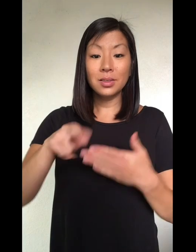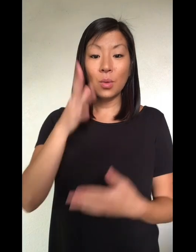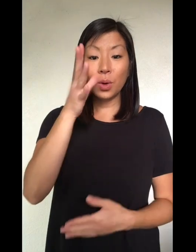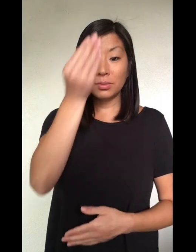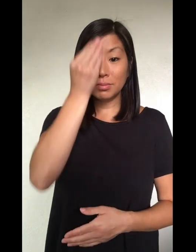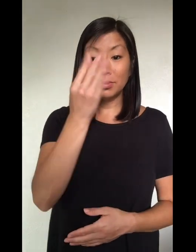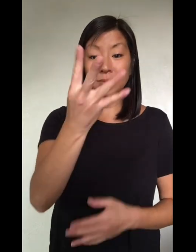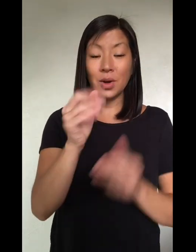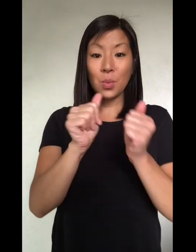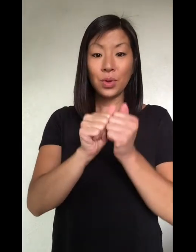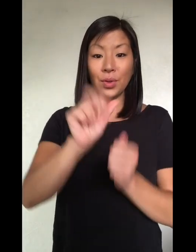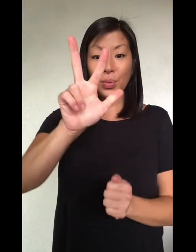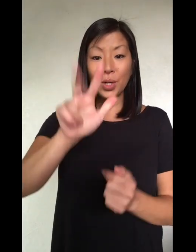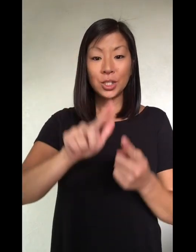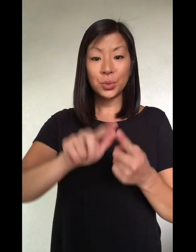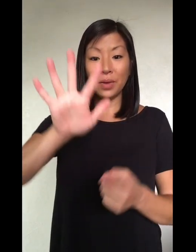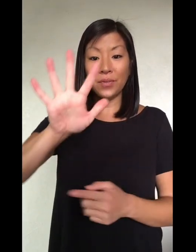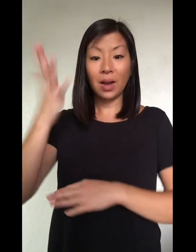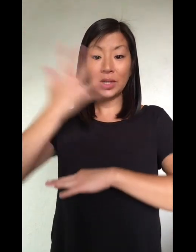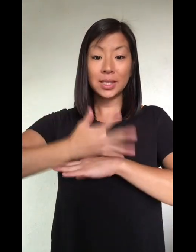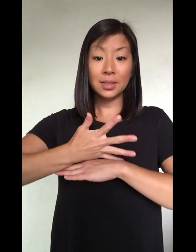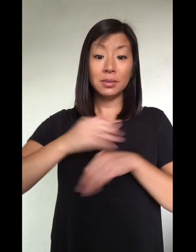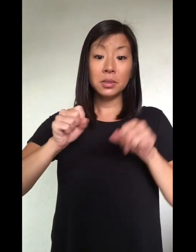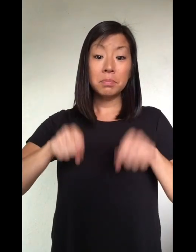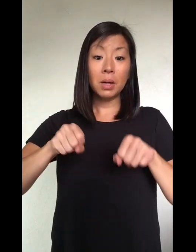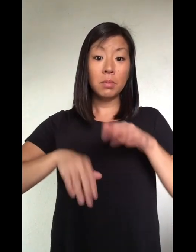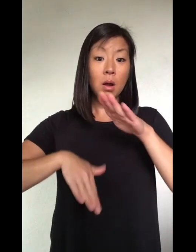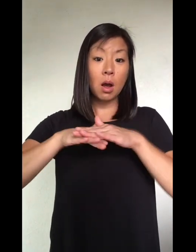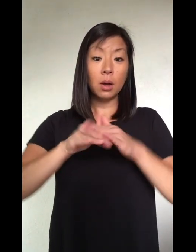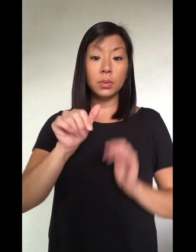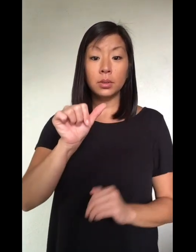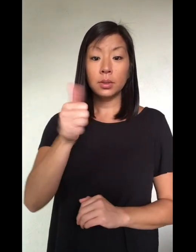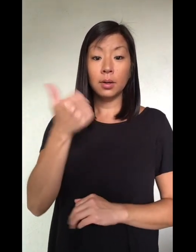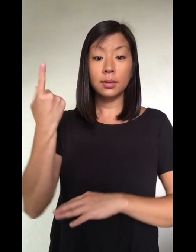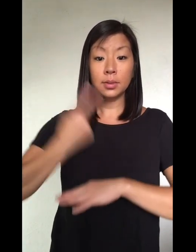Results are reported directly to you generally within 3 to 5 days but may take up to 10 days.